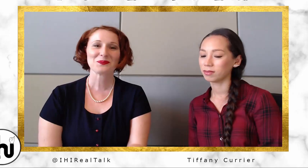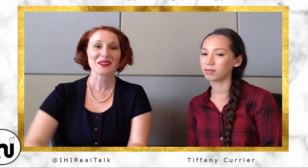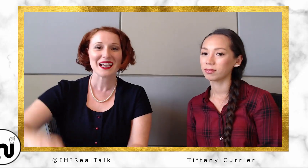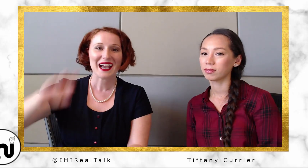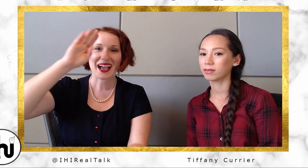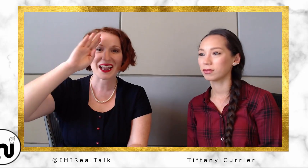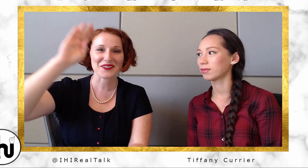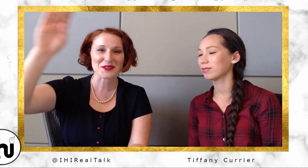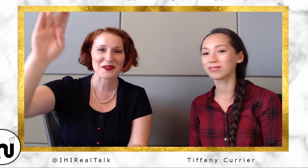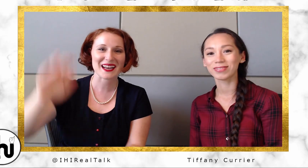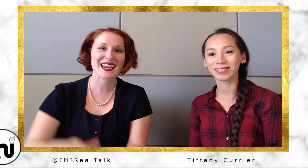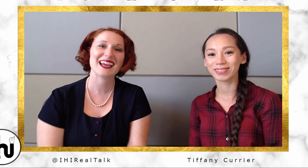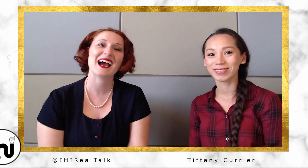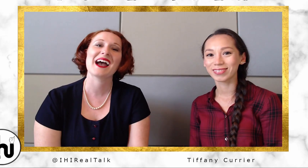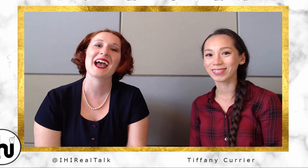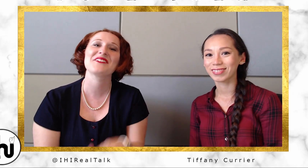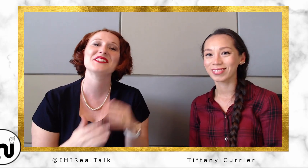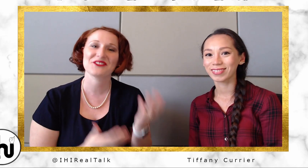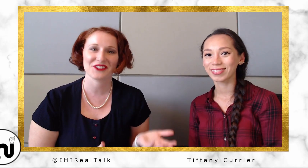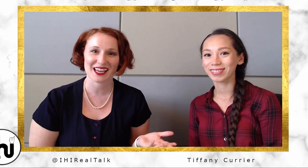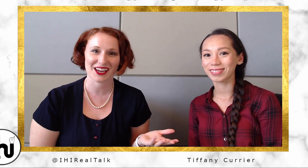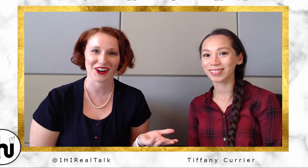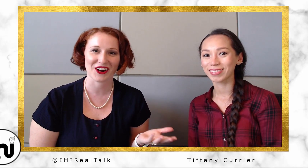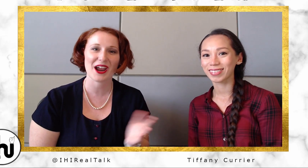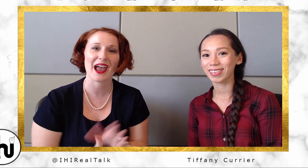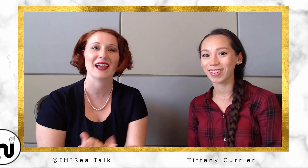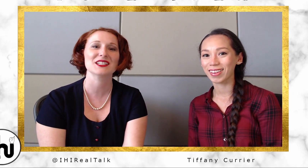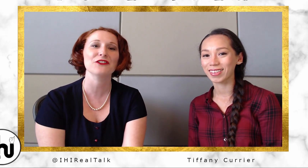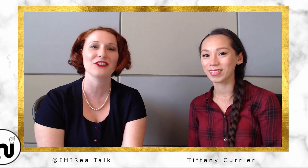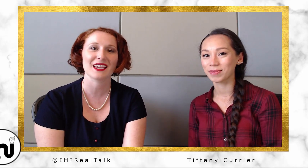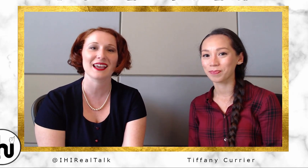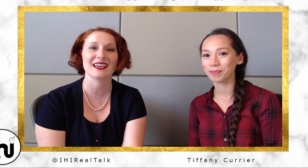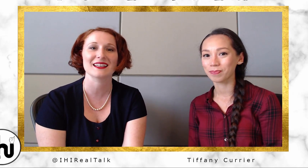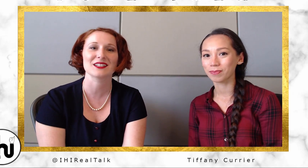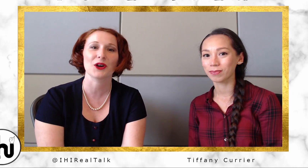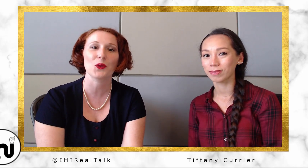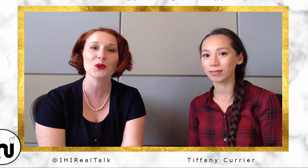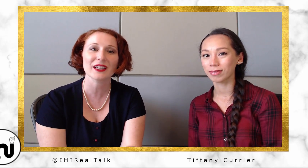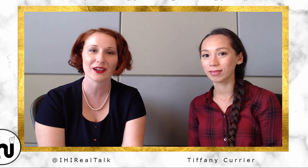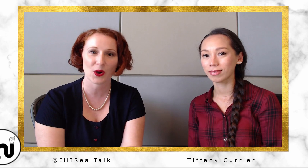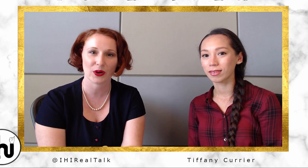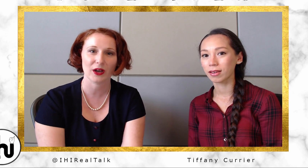Desirée: Hi everybody! I have Tiffany here, and Tiffany is not only at CODA, Child of Deaf Adult(s),